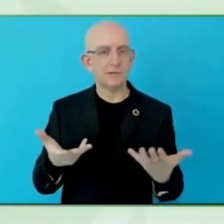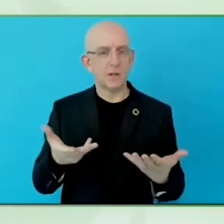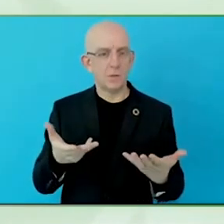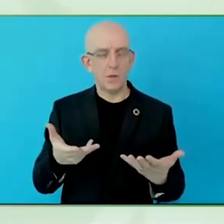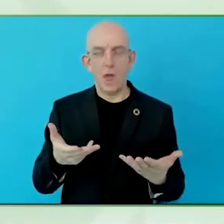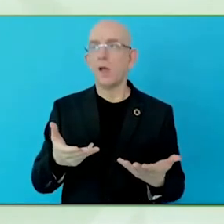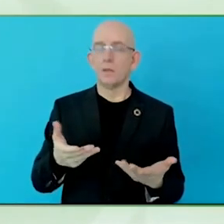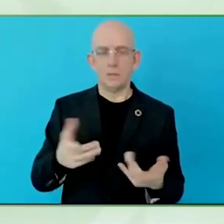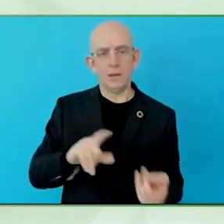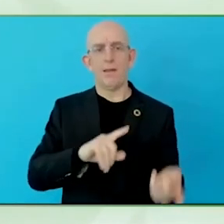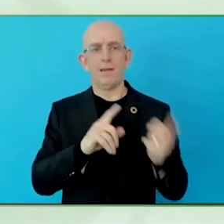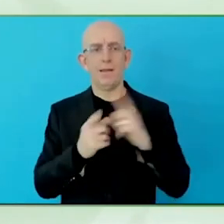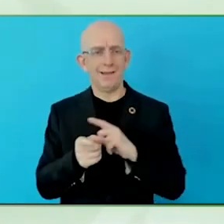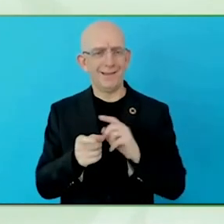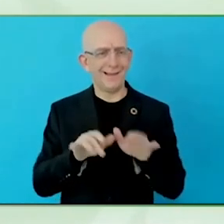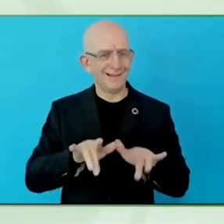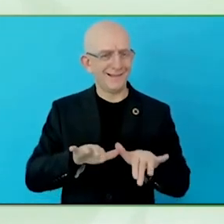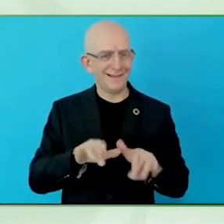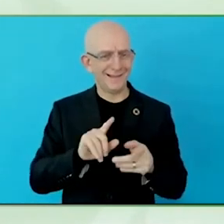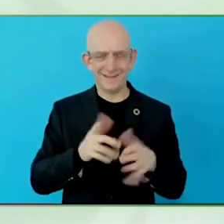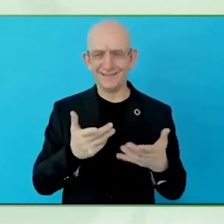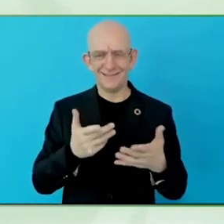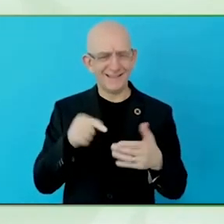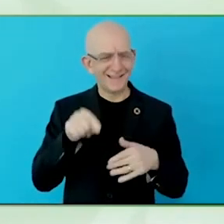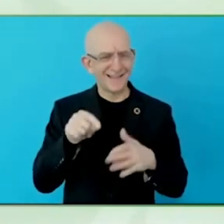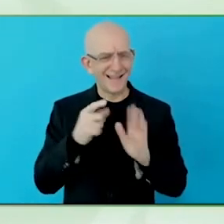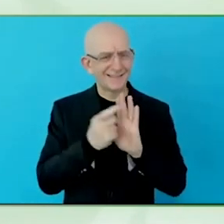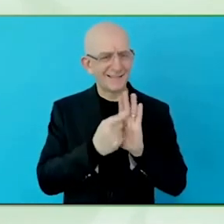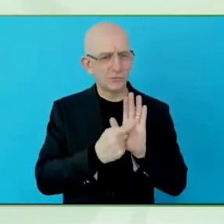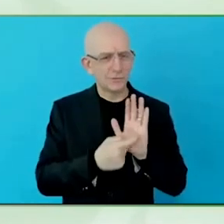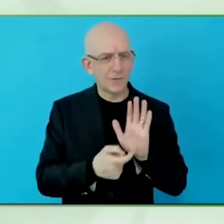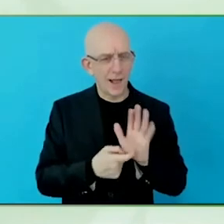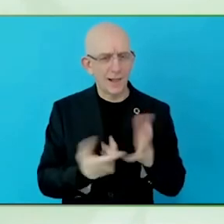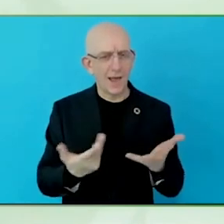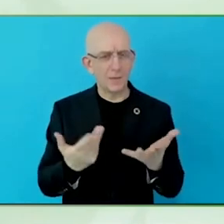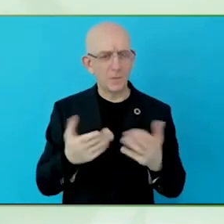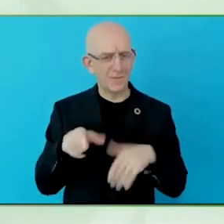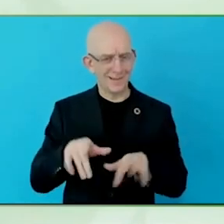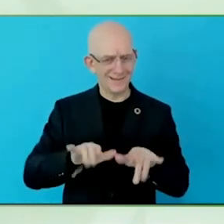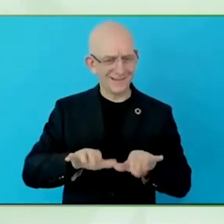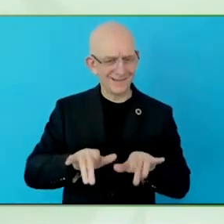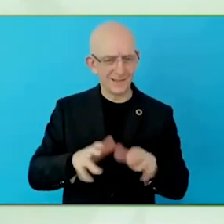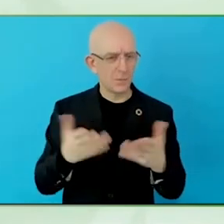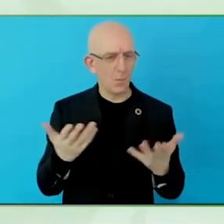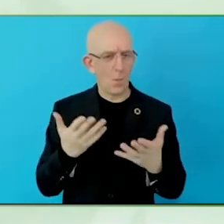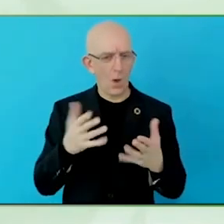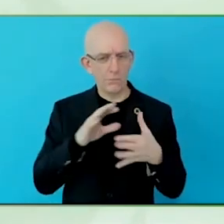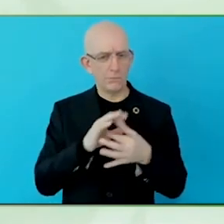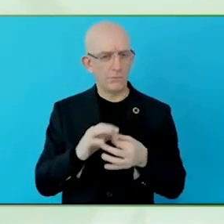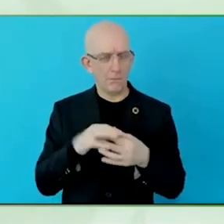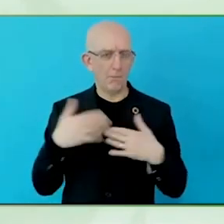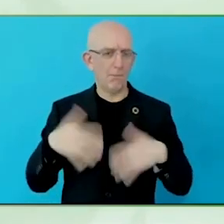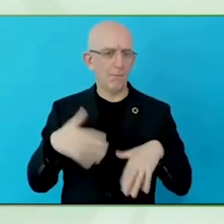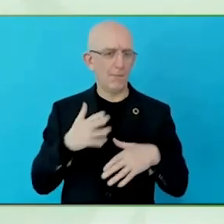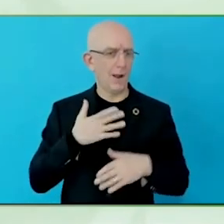That is kind of a difficult question. It is not just one thing, but digitalisation is of course